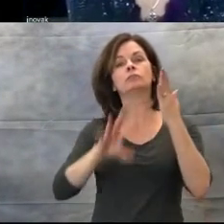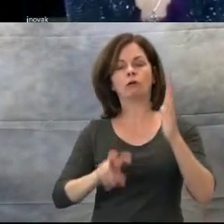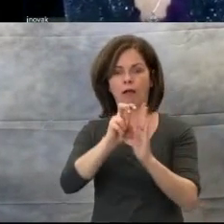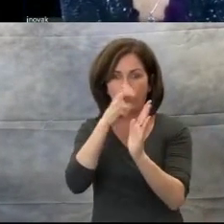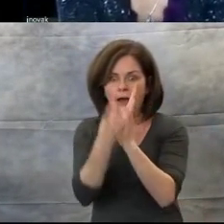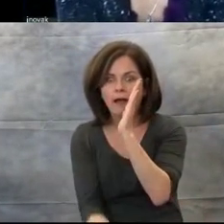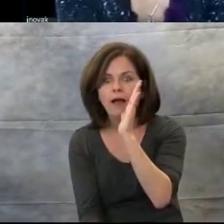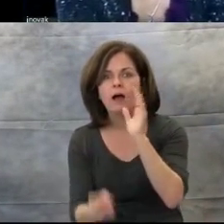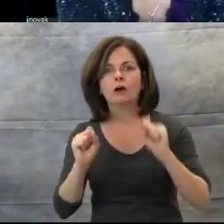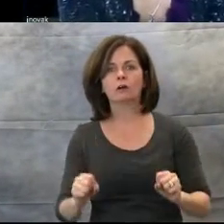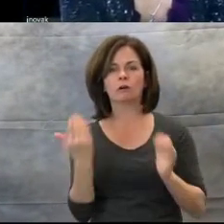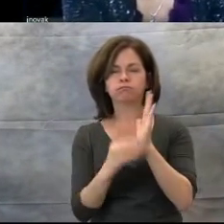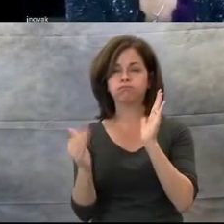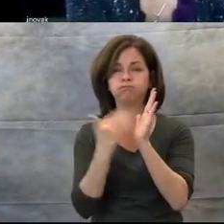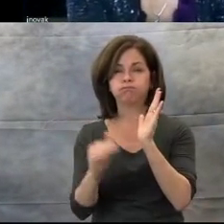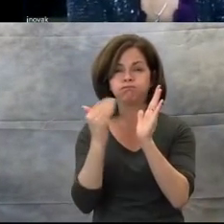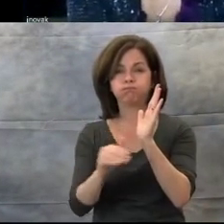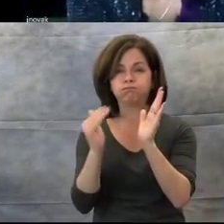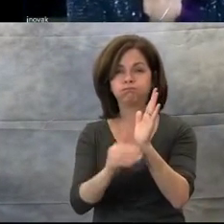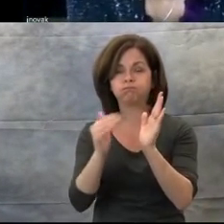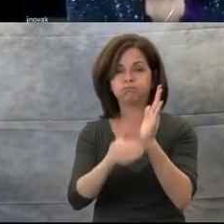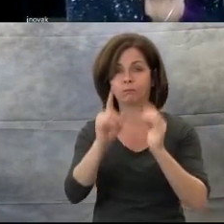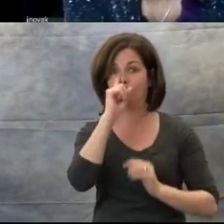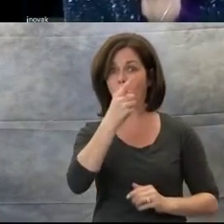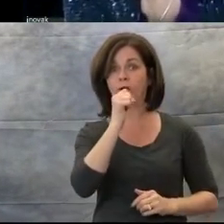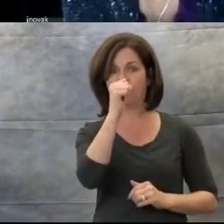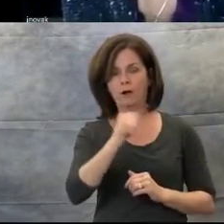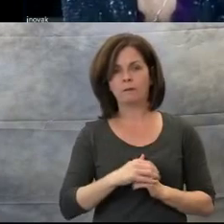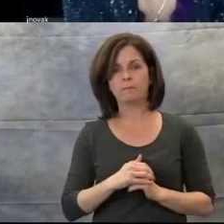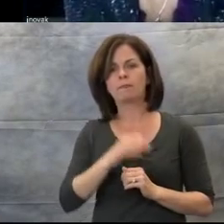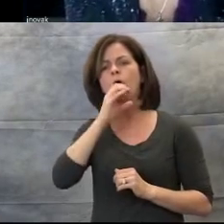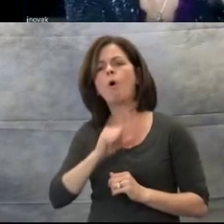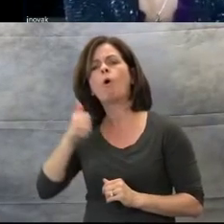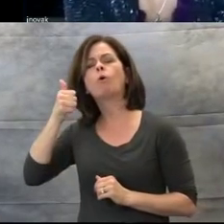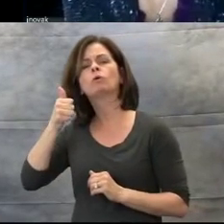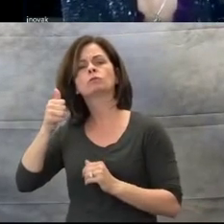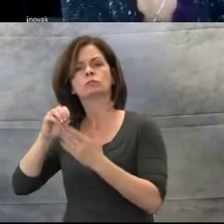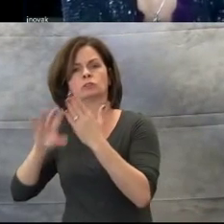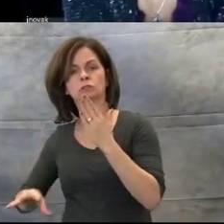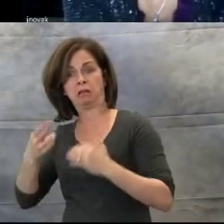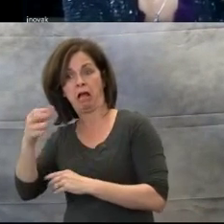In older populations, a high school student can listen to the same rap song 50 times with their brain